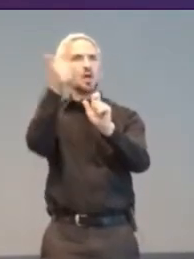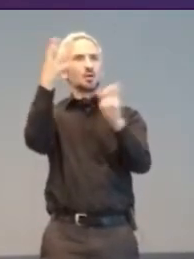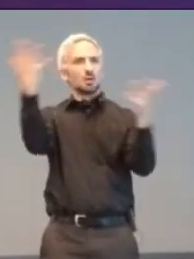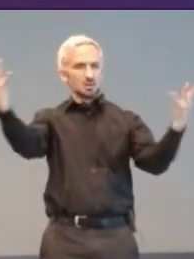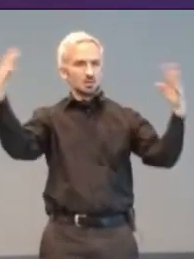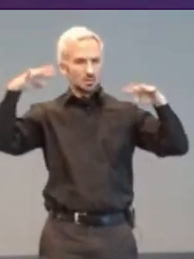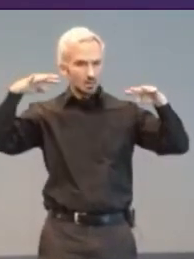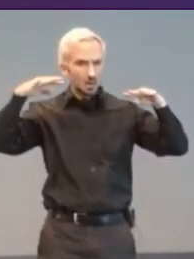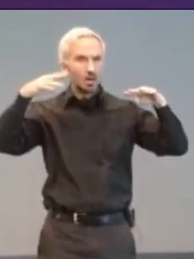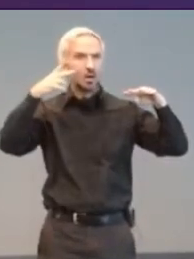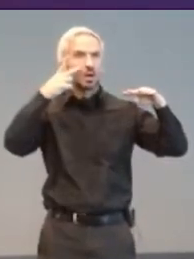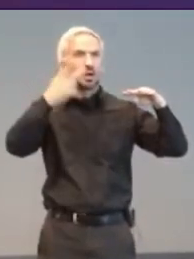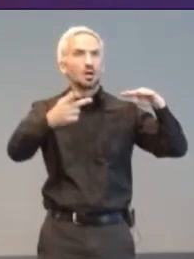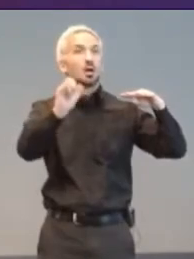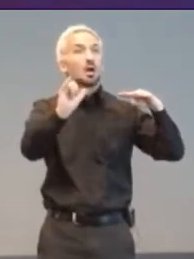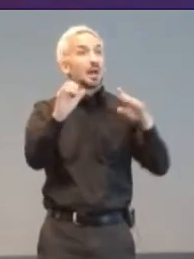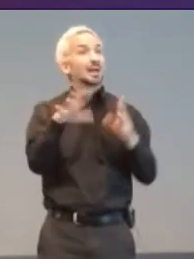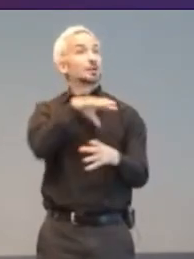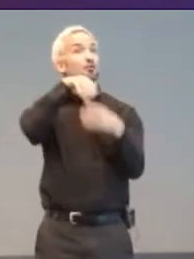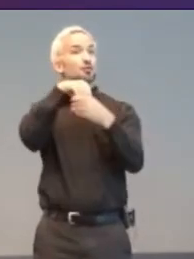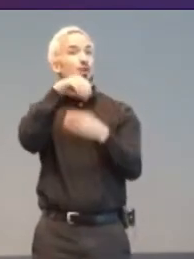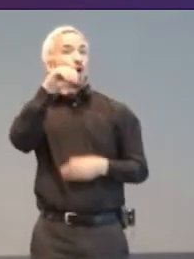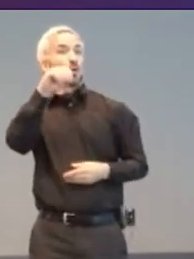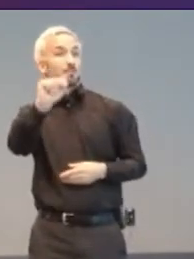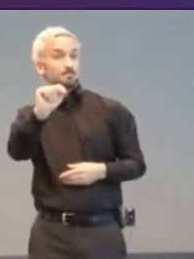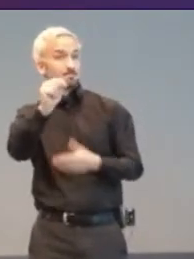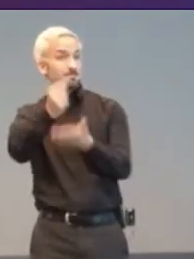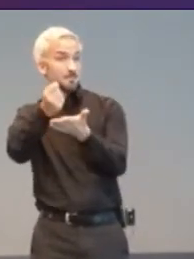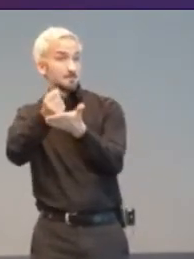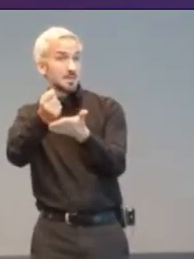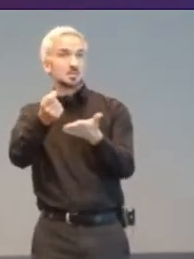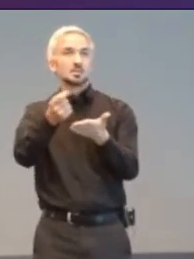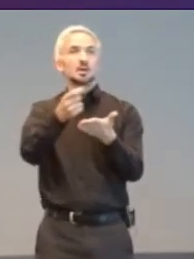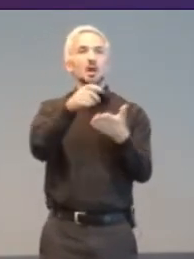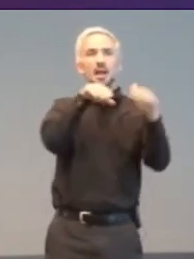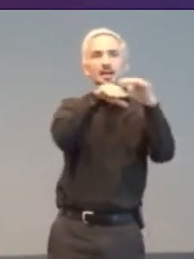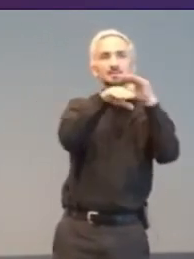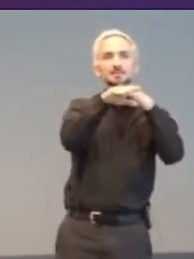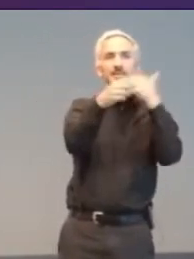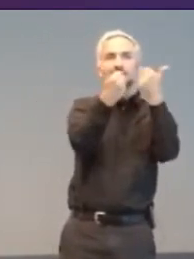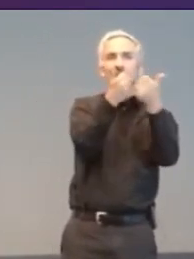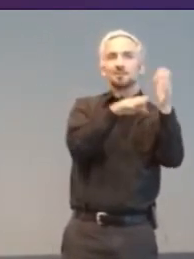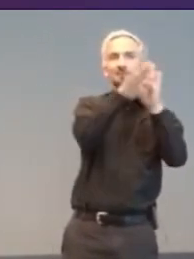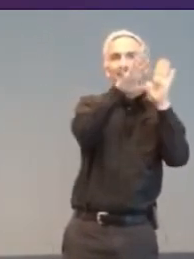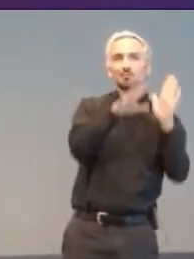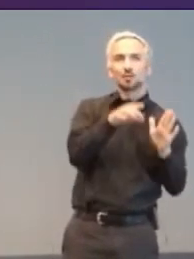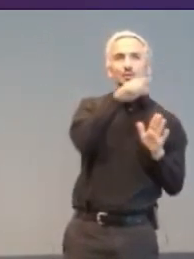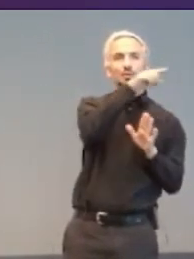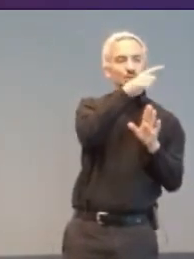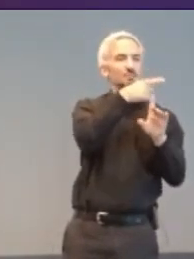including Occupational Therapist and accessible gaming pioneer Thierry Danigo next to the Atari.